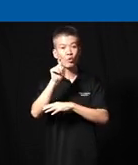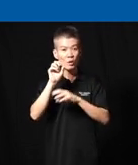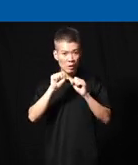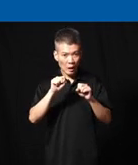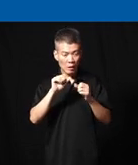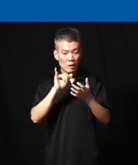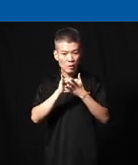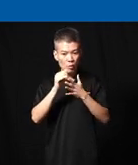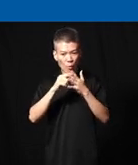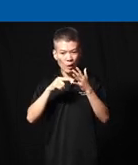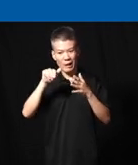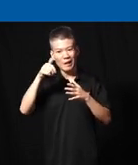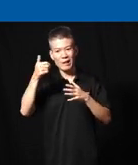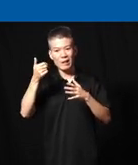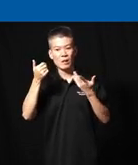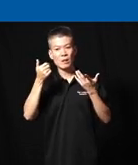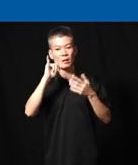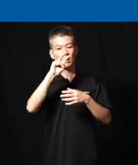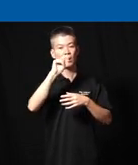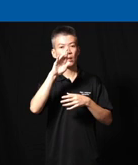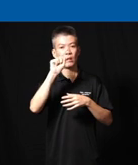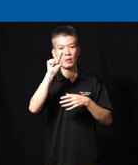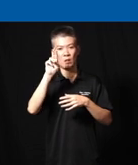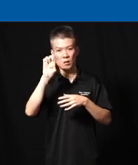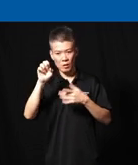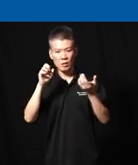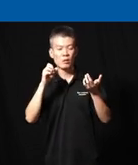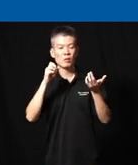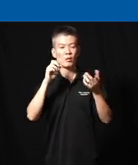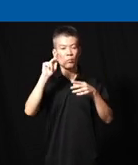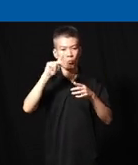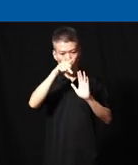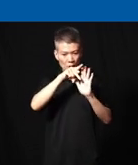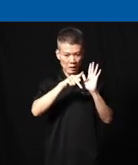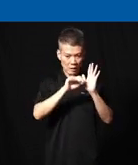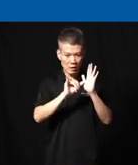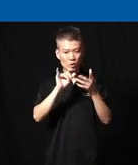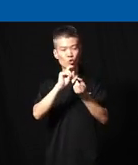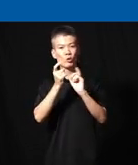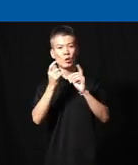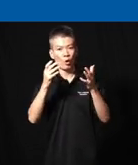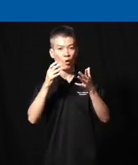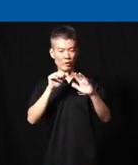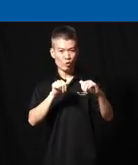reality what other infrastructural changes policy changes and there's lot of lot of challenges to